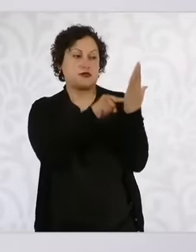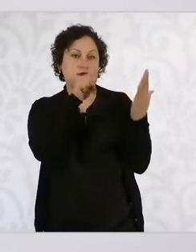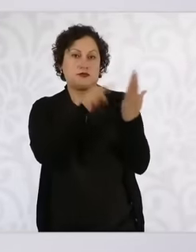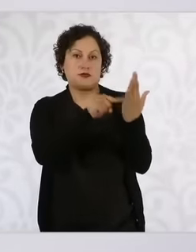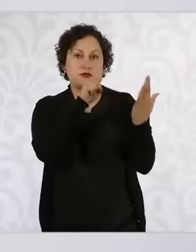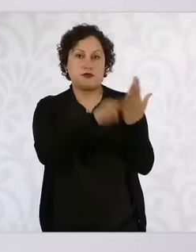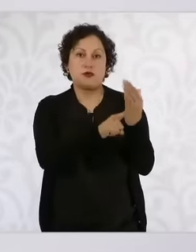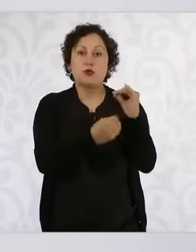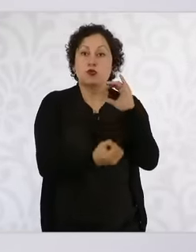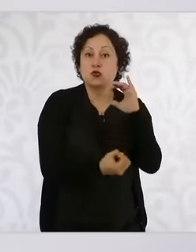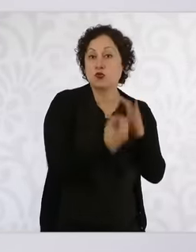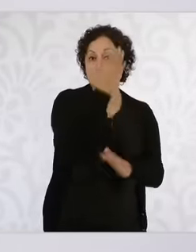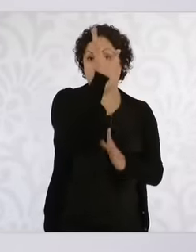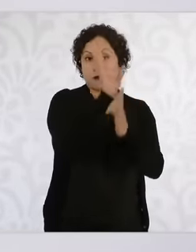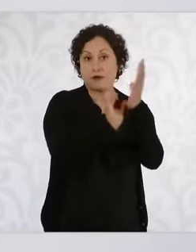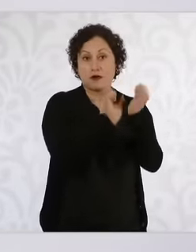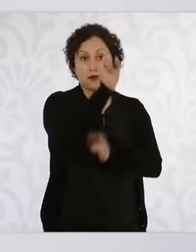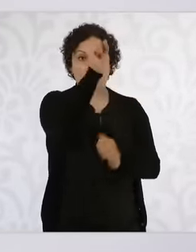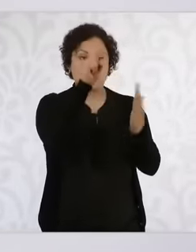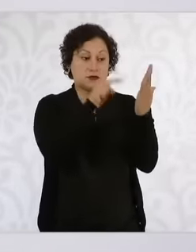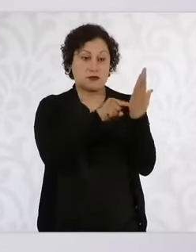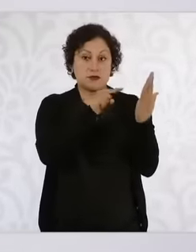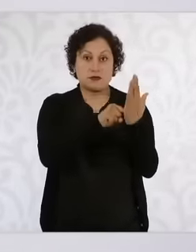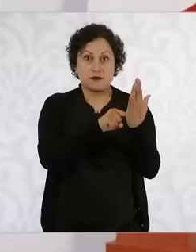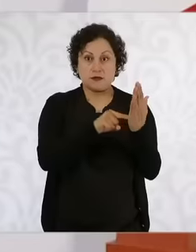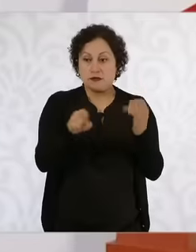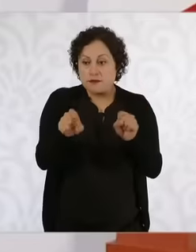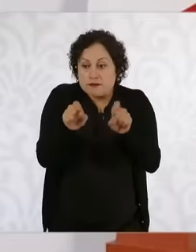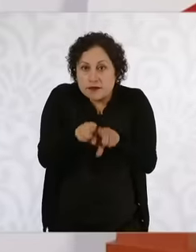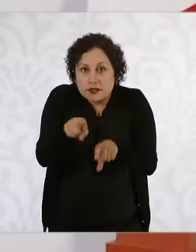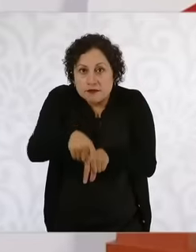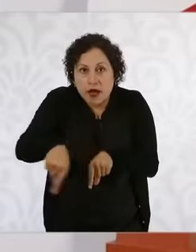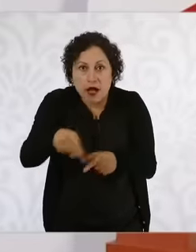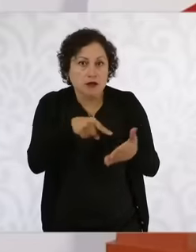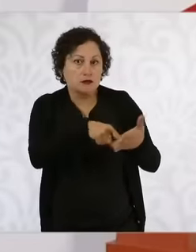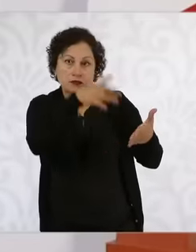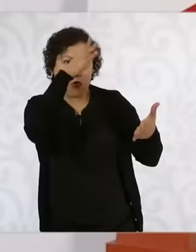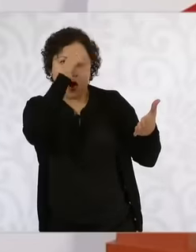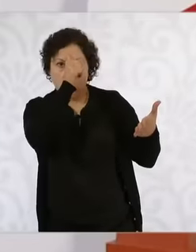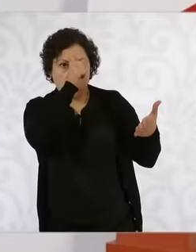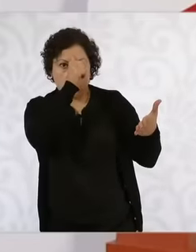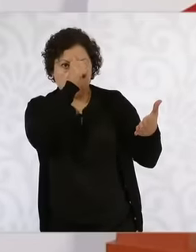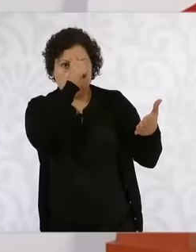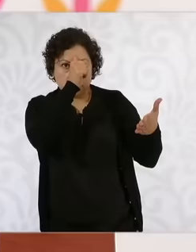wording of the Constitution that they are challenging